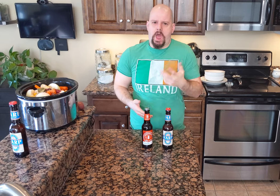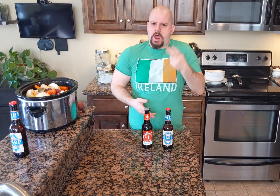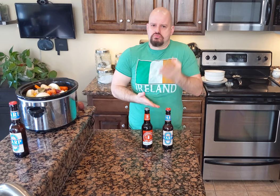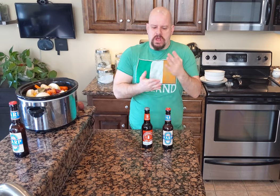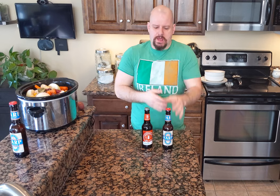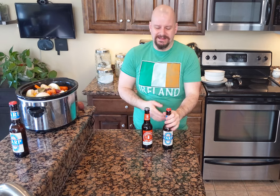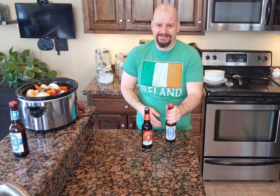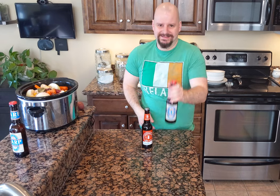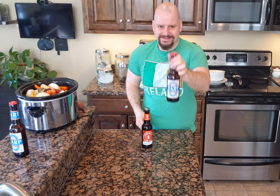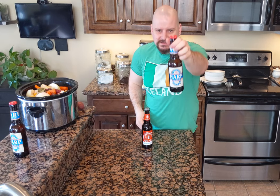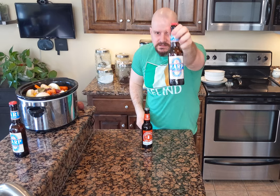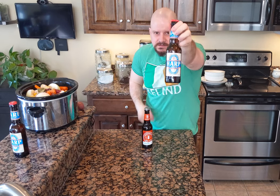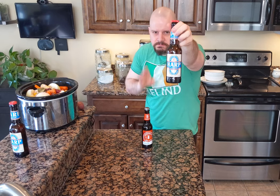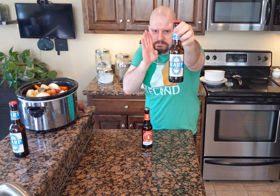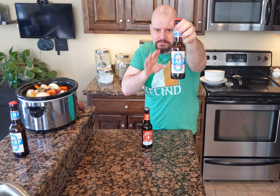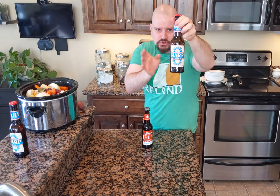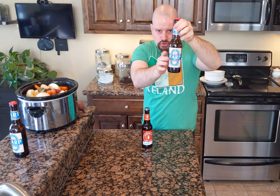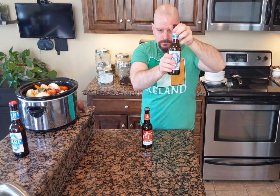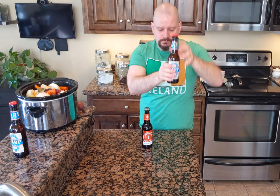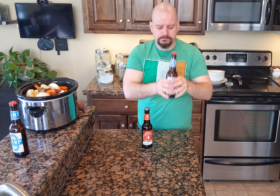I highly recommend that beer.